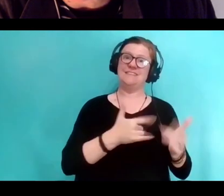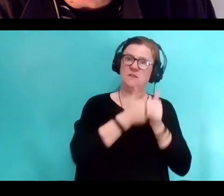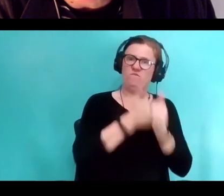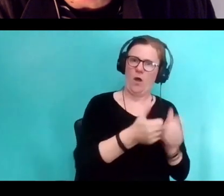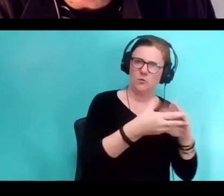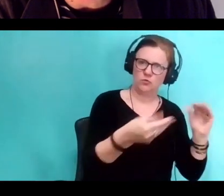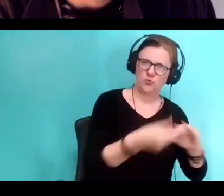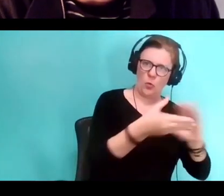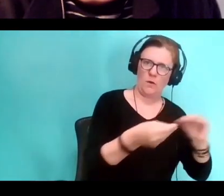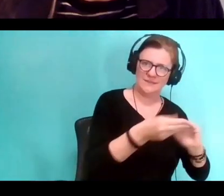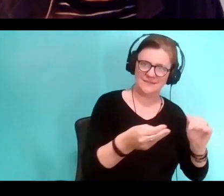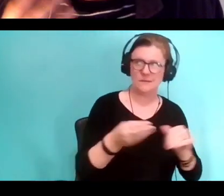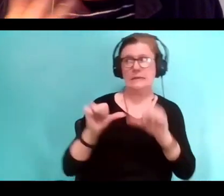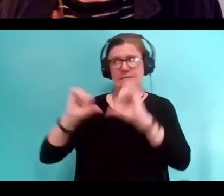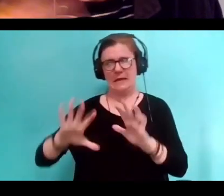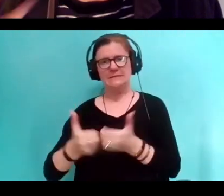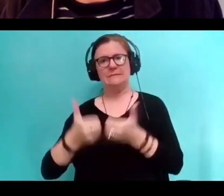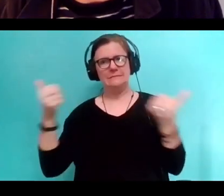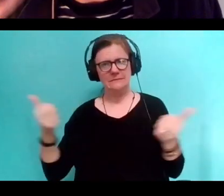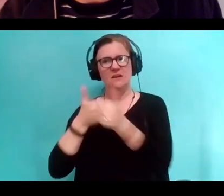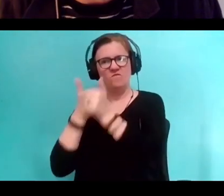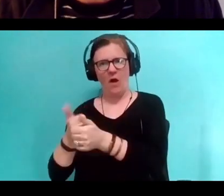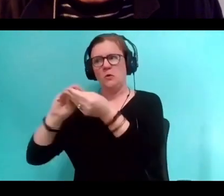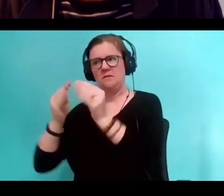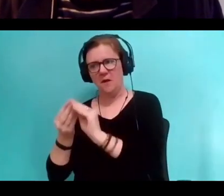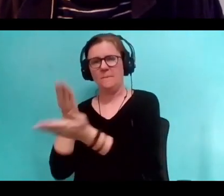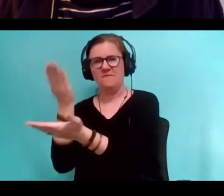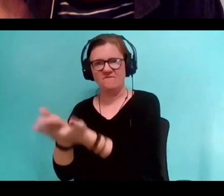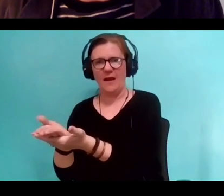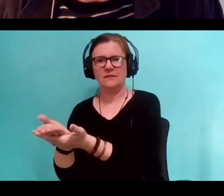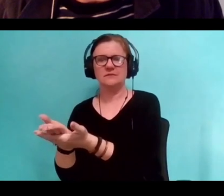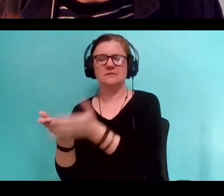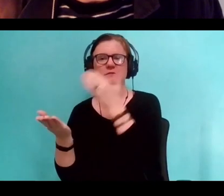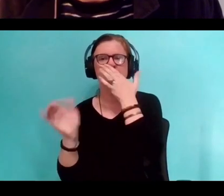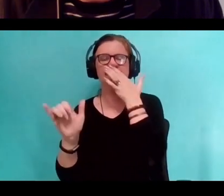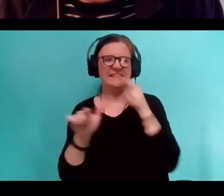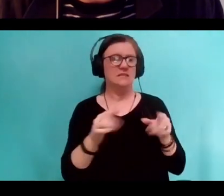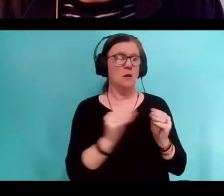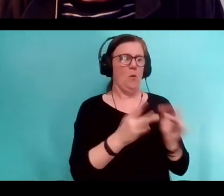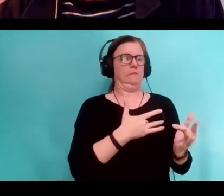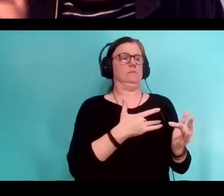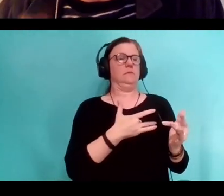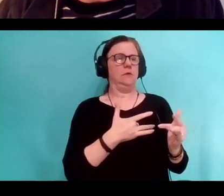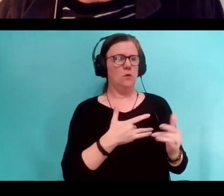it's feelings, it's story, it's how does this move me? It's, does the story relate to mine.